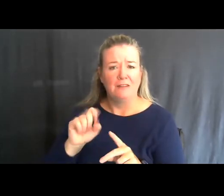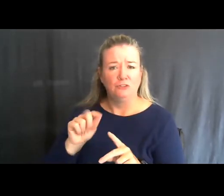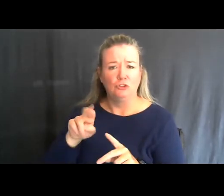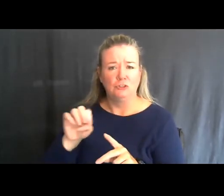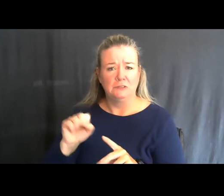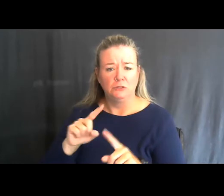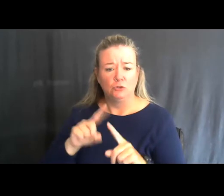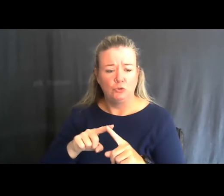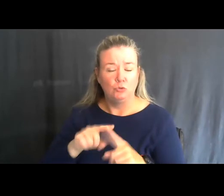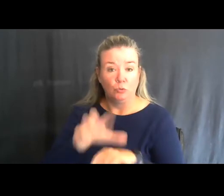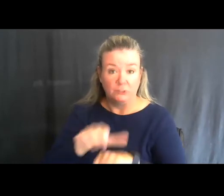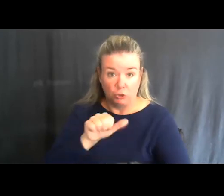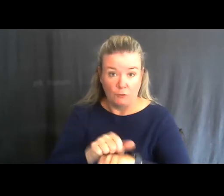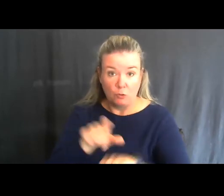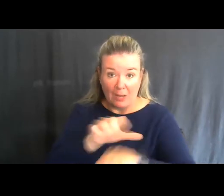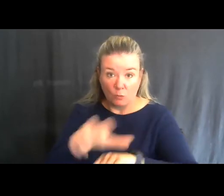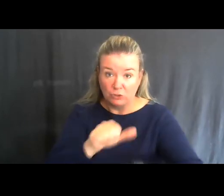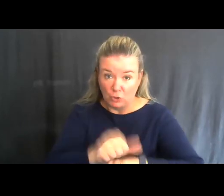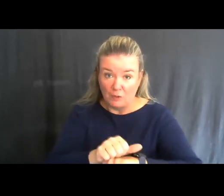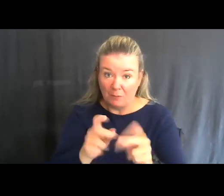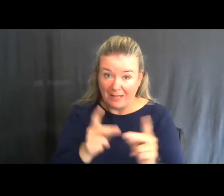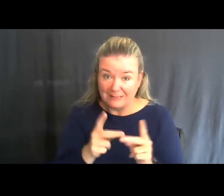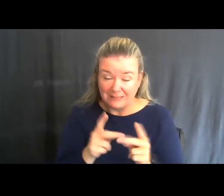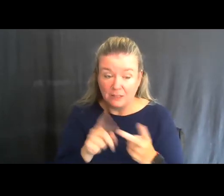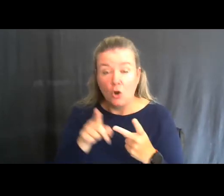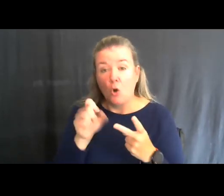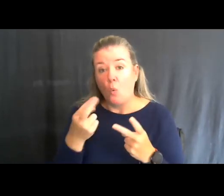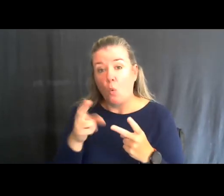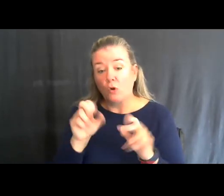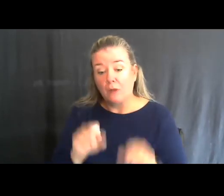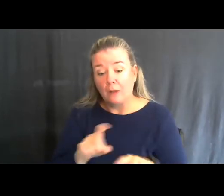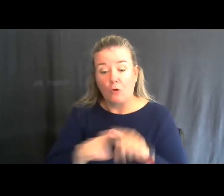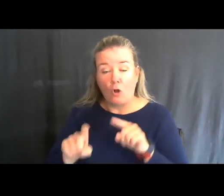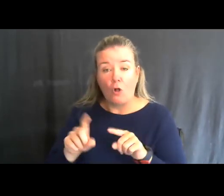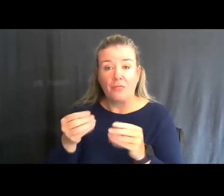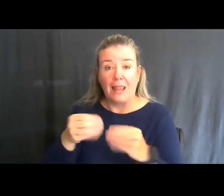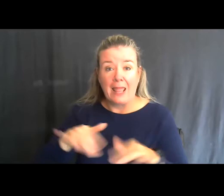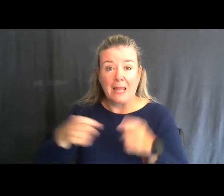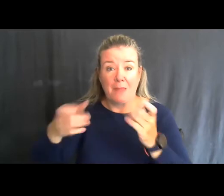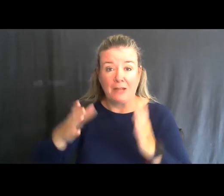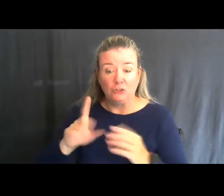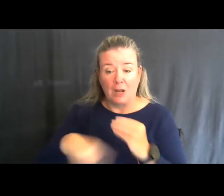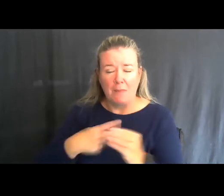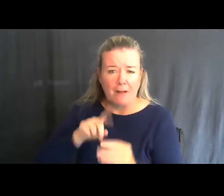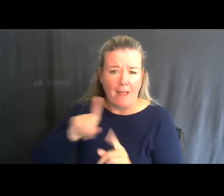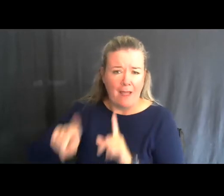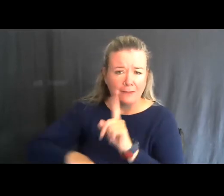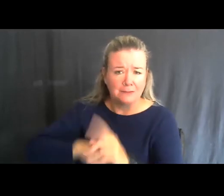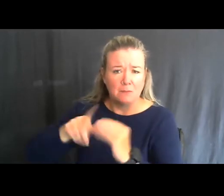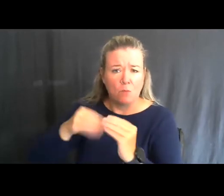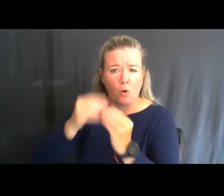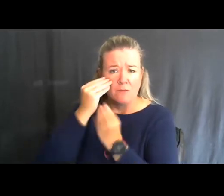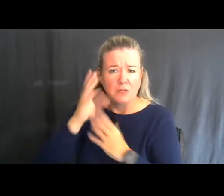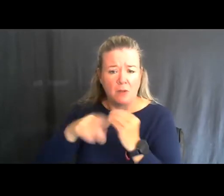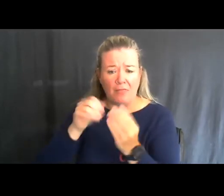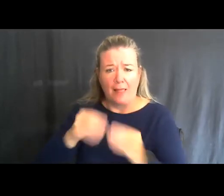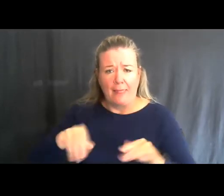reserve or you can call the land manager about them to get more information.